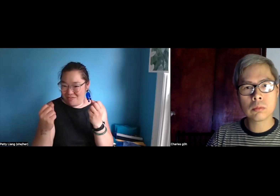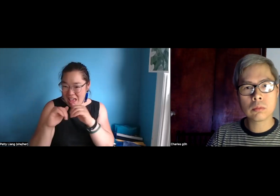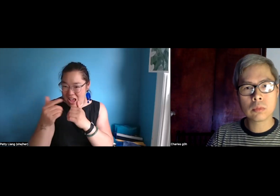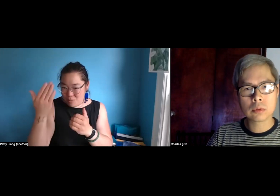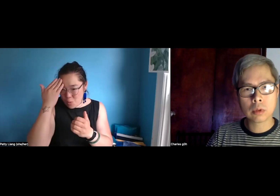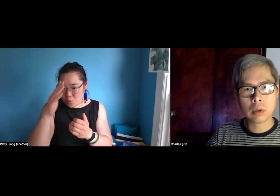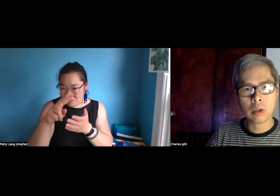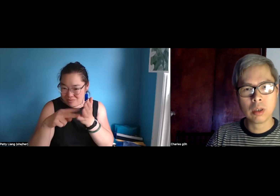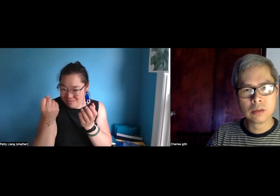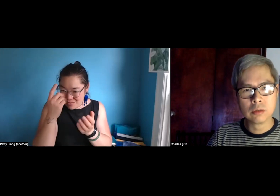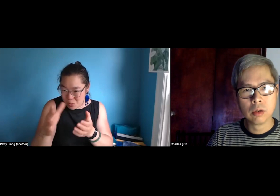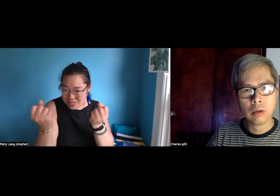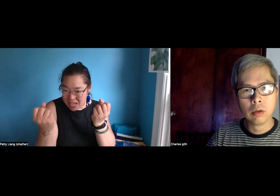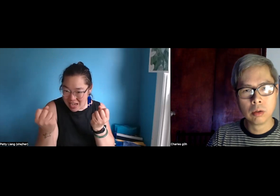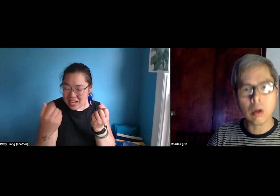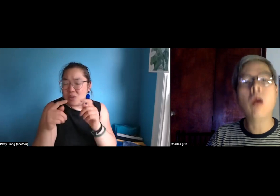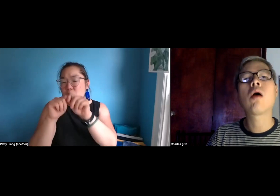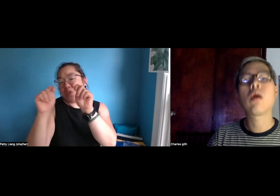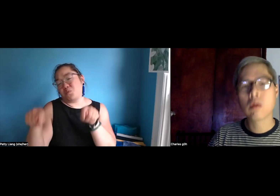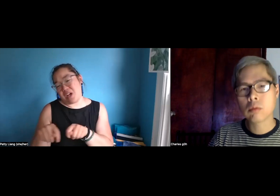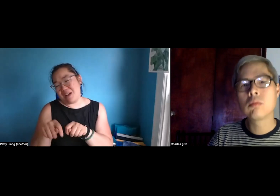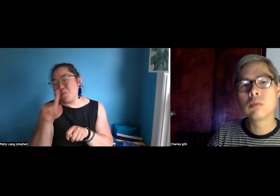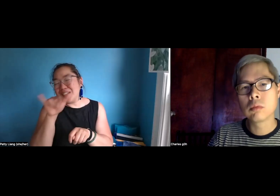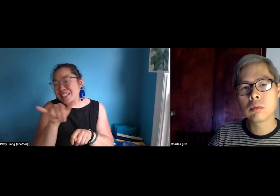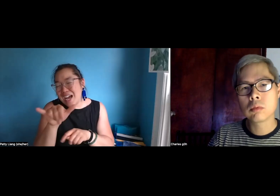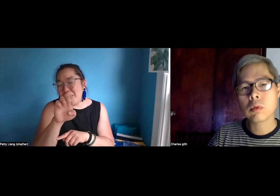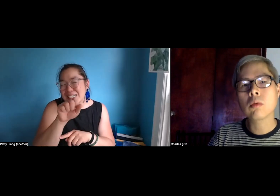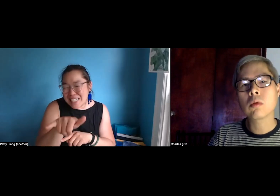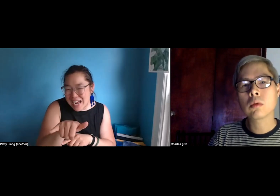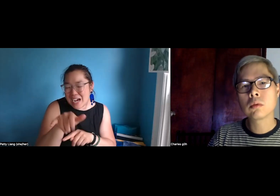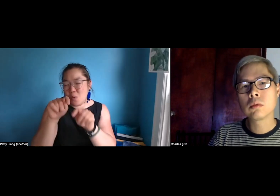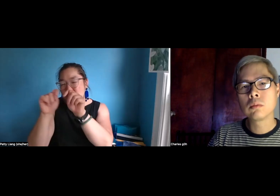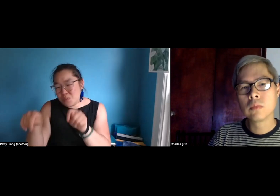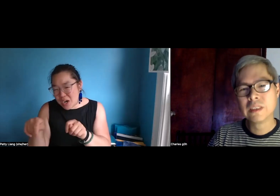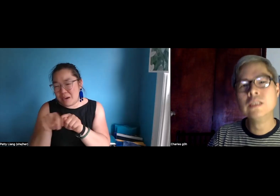written English. There are some folks who might not be as fluent in ASL or sign language.